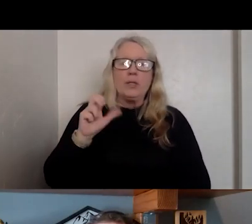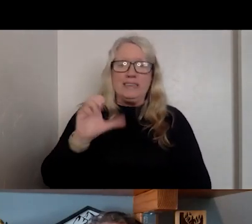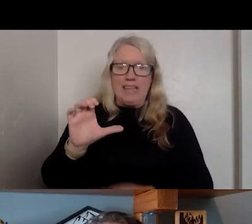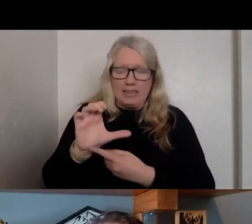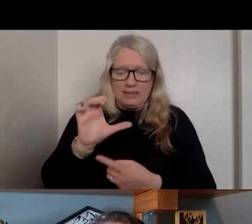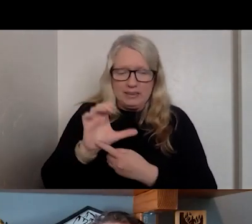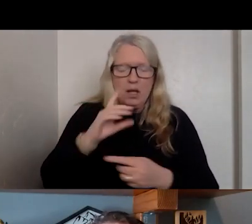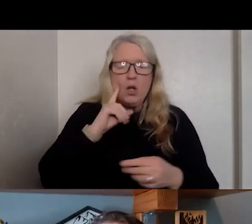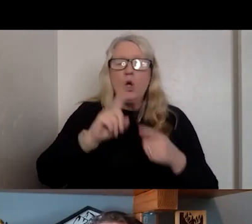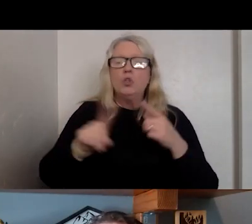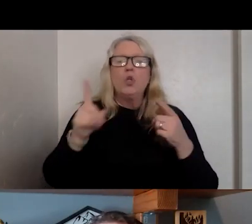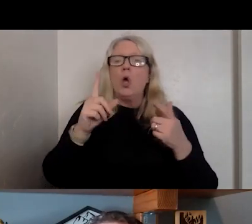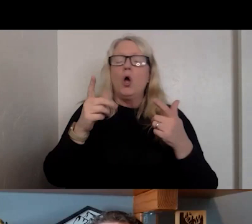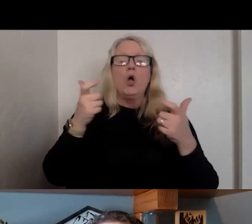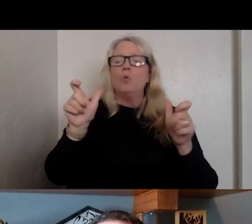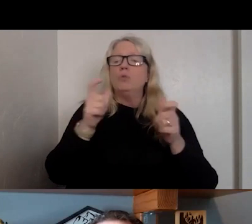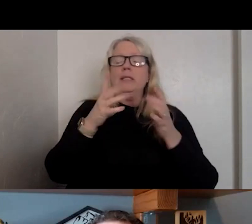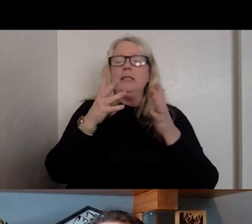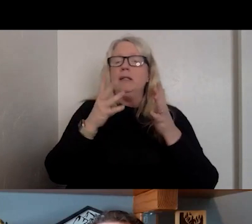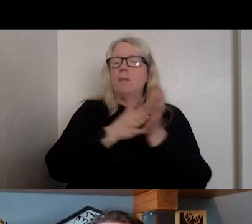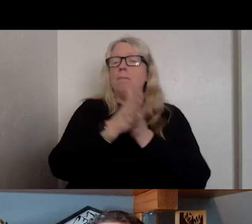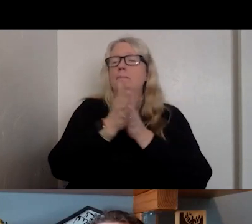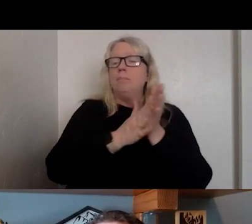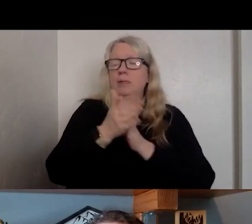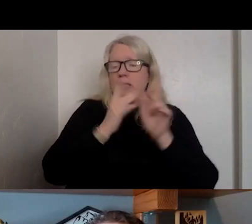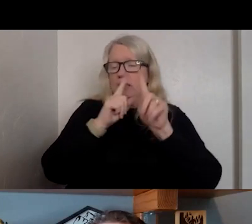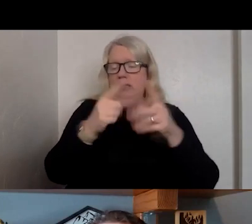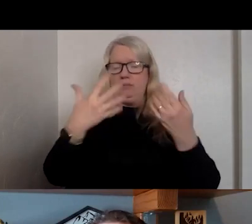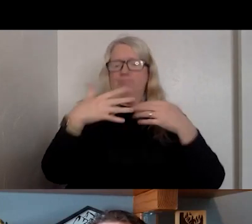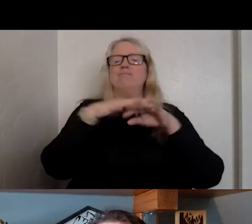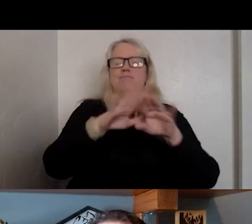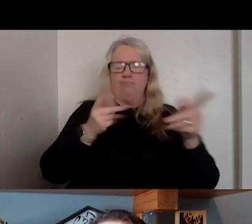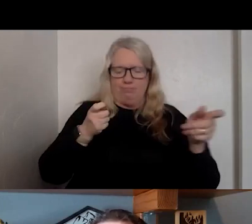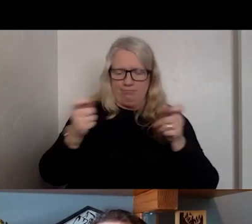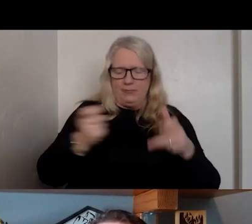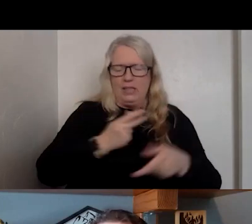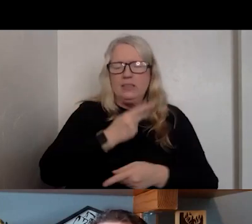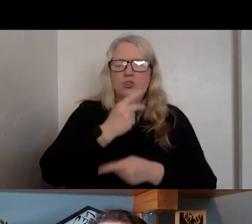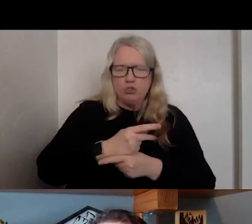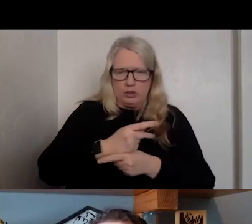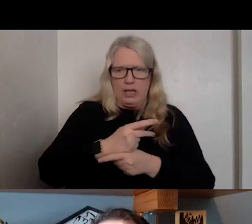THE BIGGEST ISSUE IS THEY INTEGRATED MANAGE CARE MODEL WHICH